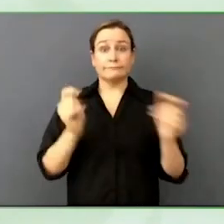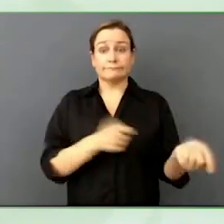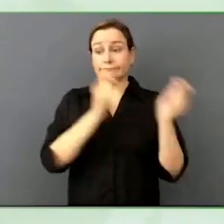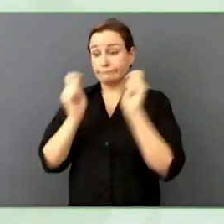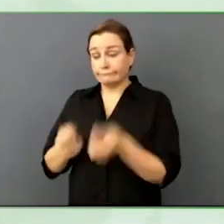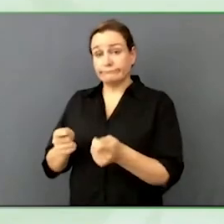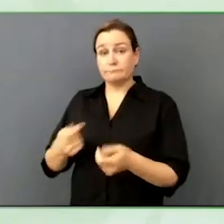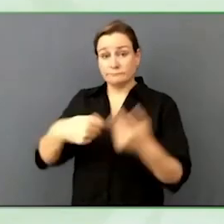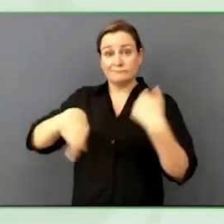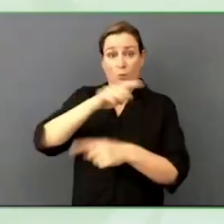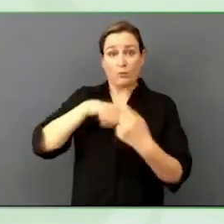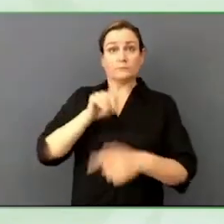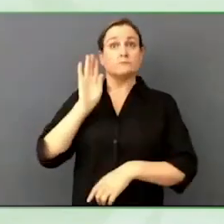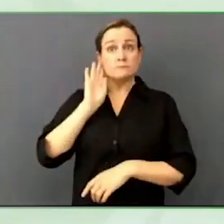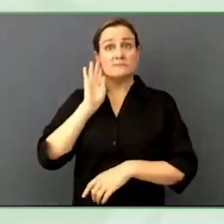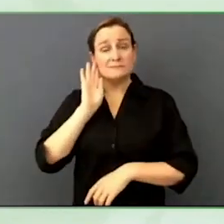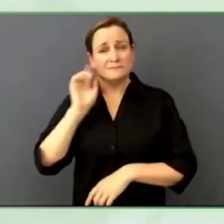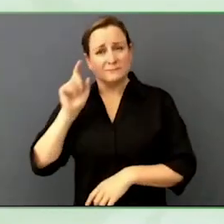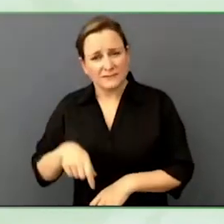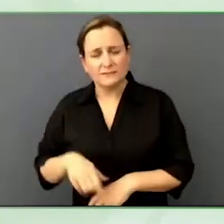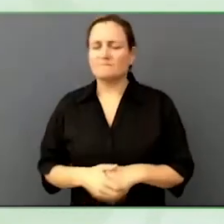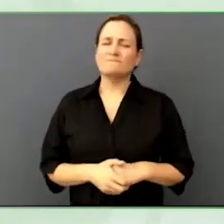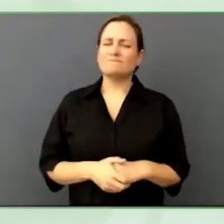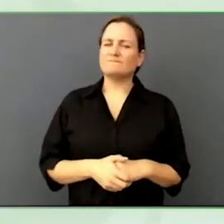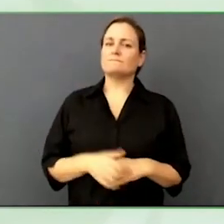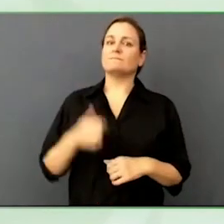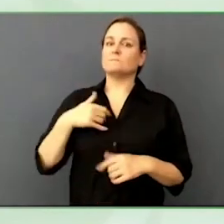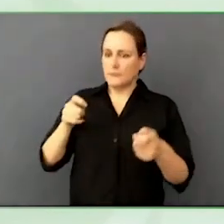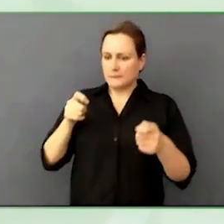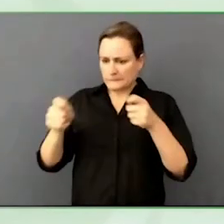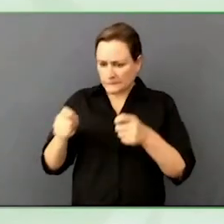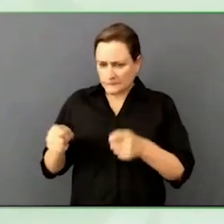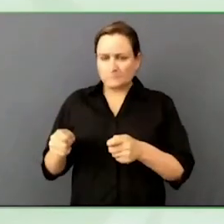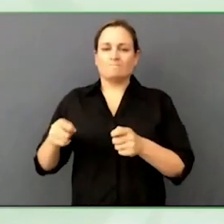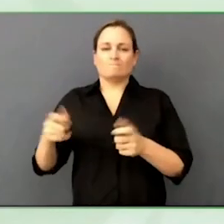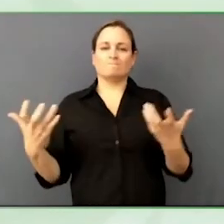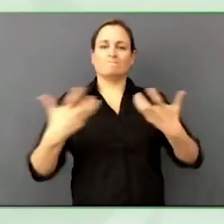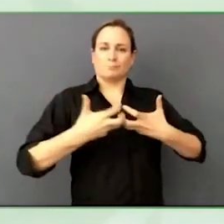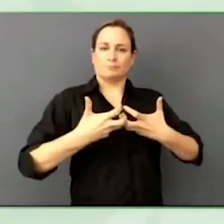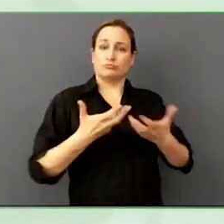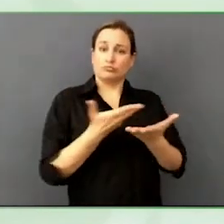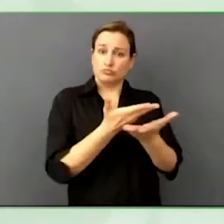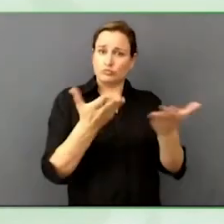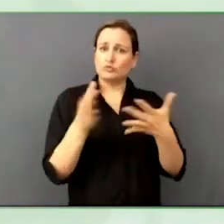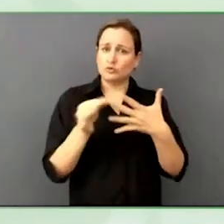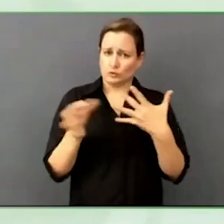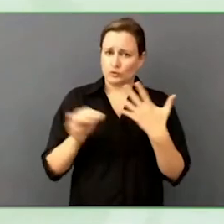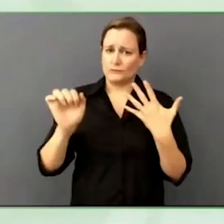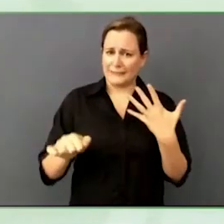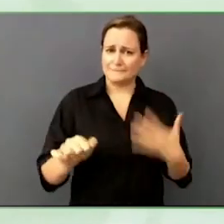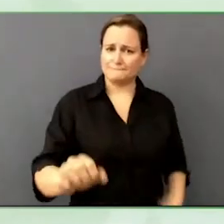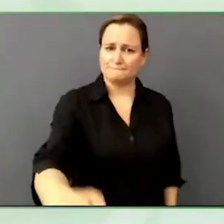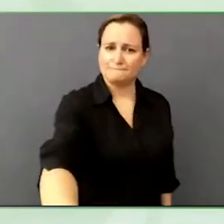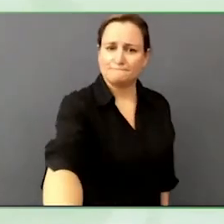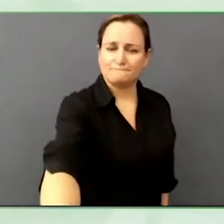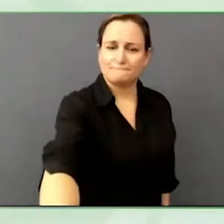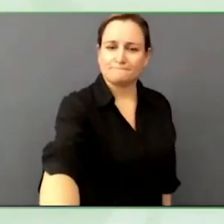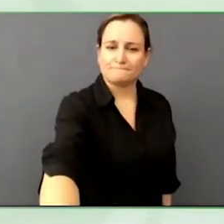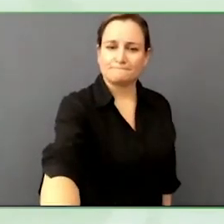Let's try to turn that into an advice to policymakers, so many